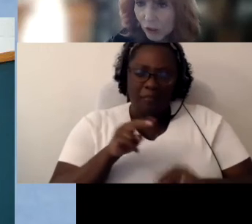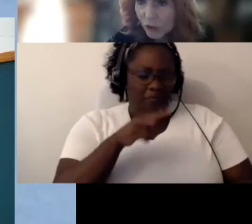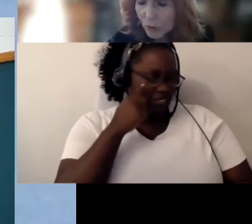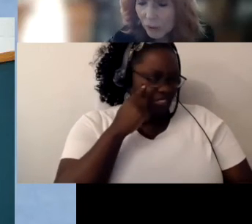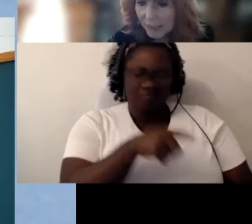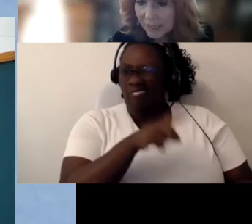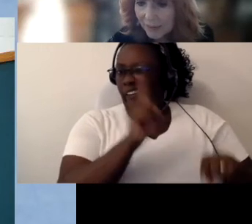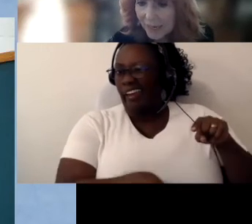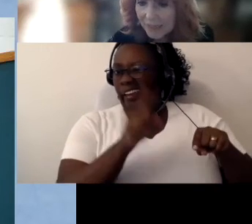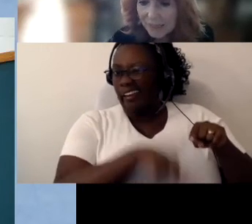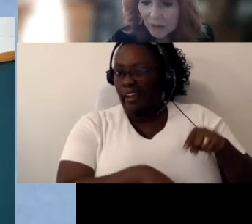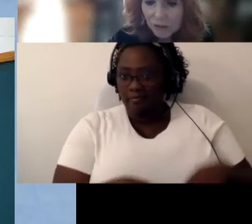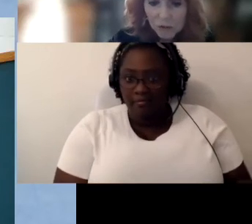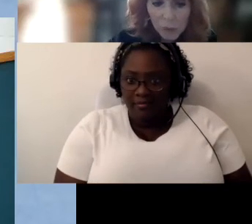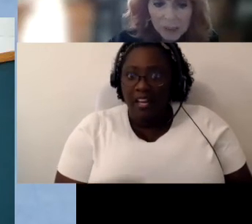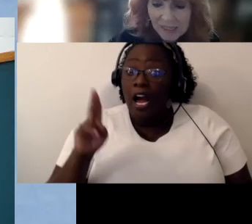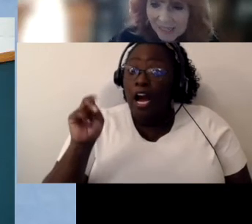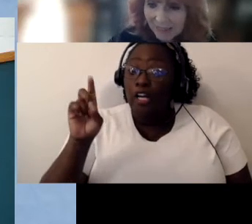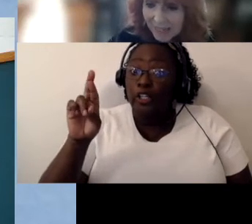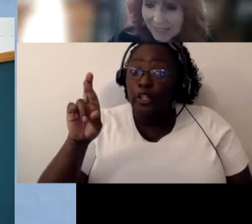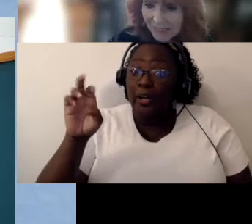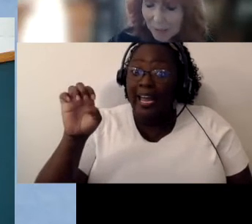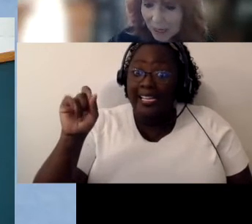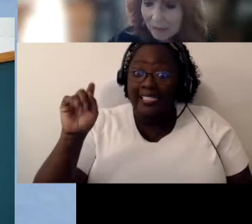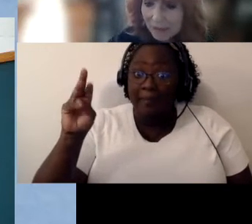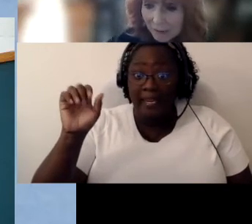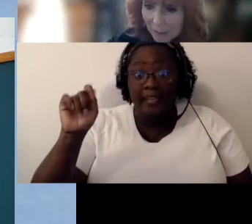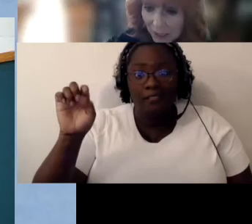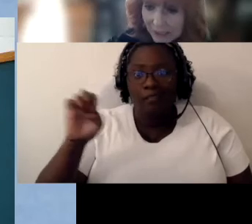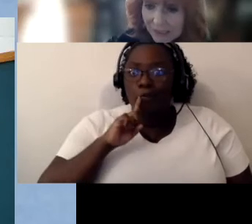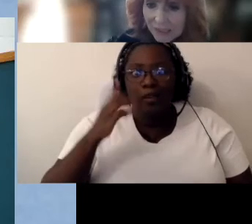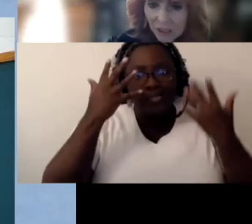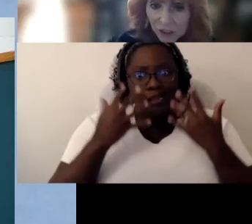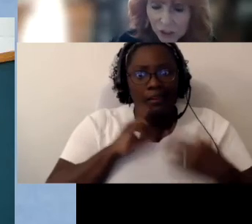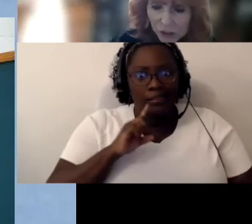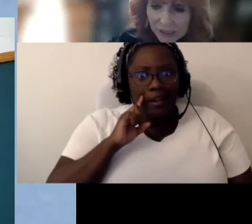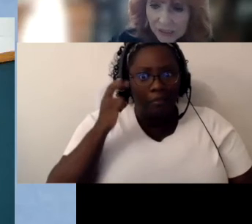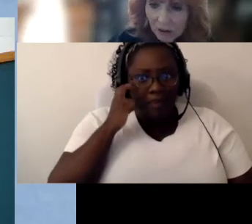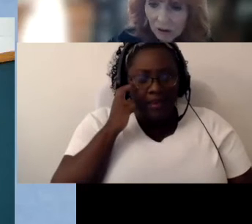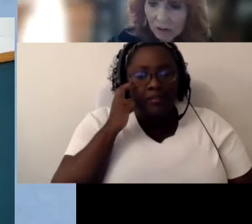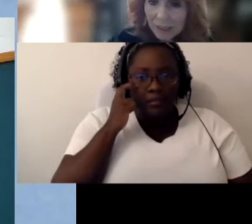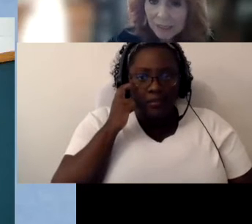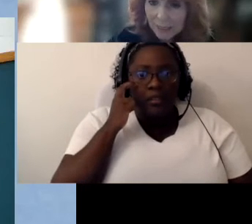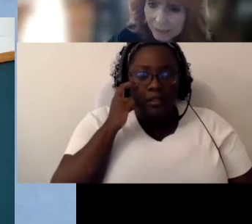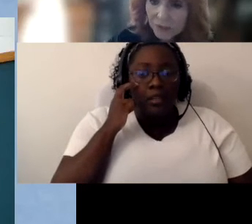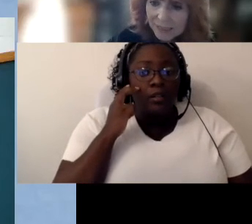schooling. Again that's another one of the sad things about deafblindness is our students are underestimated.